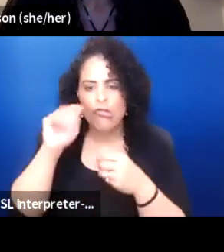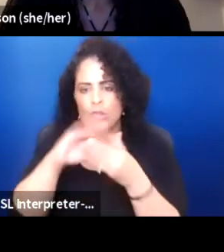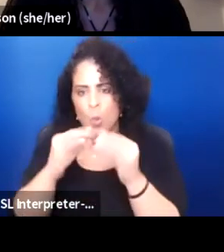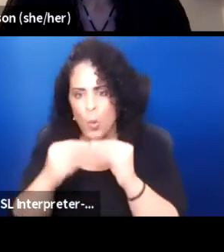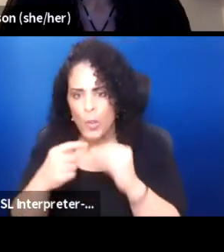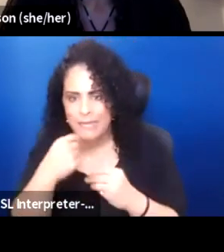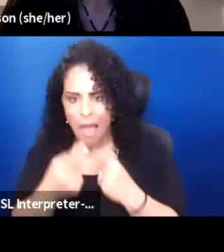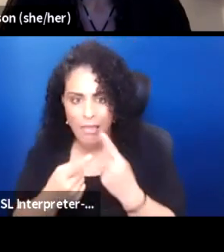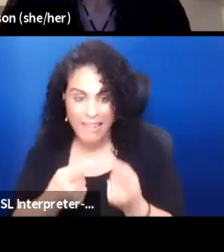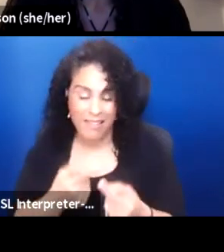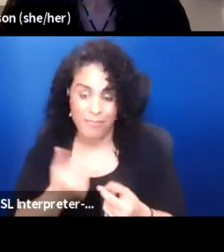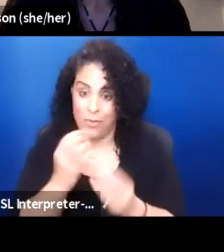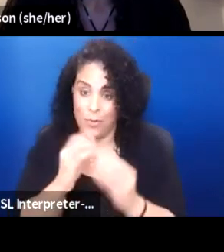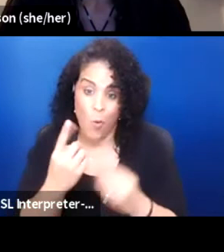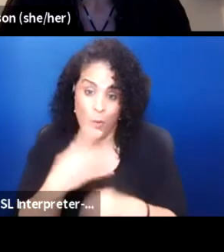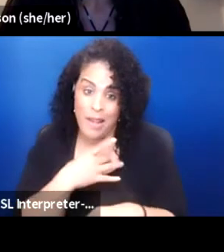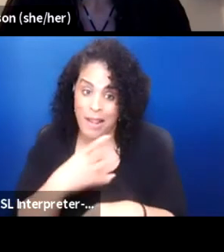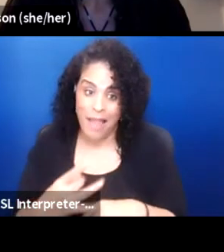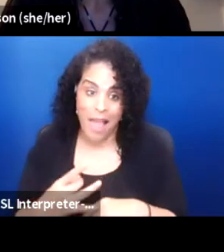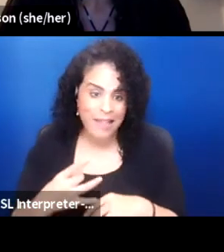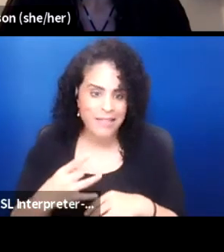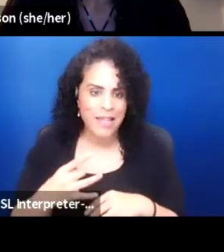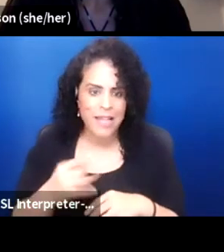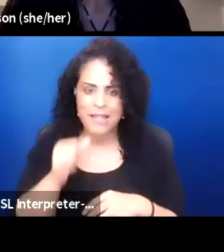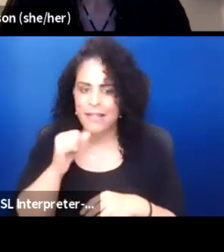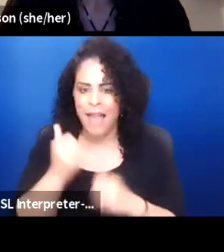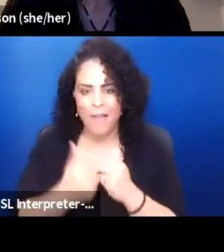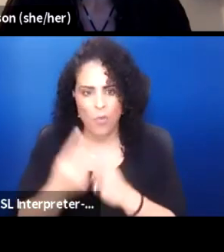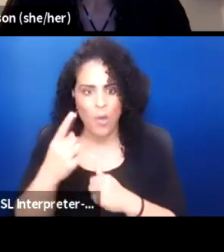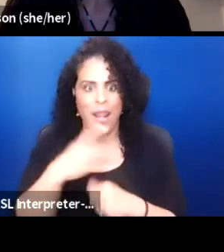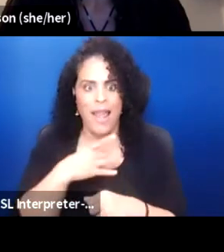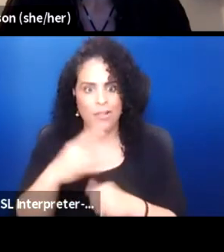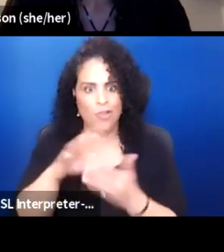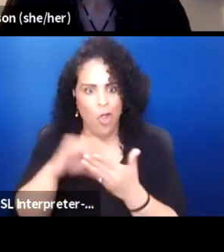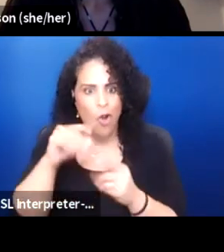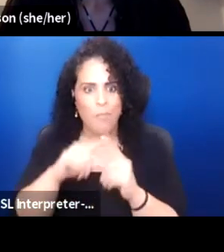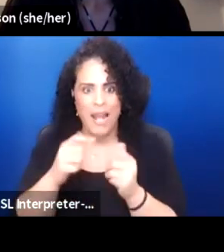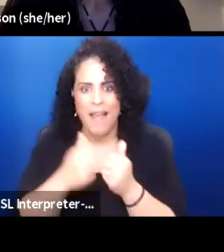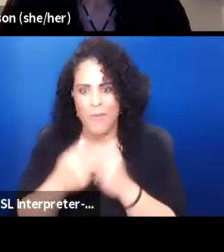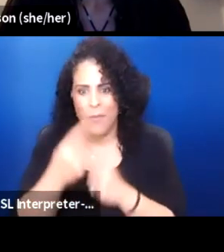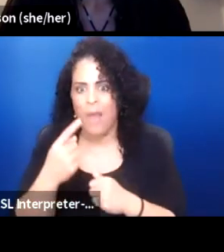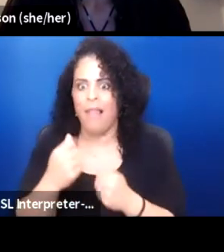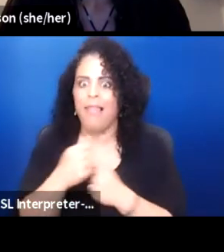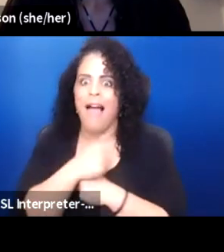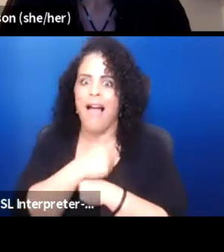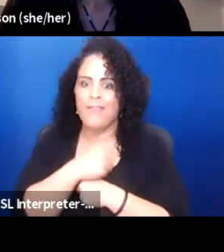No one really likes, not everyone likes to learn, but everyone loves a good story and our performance.